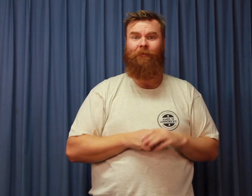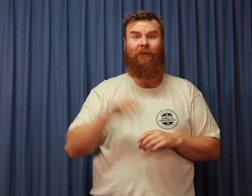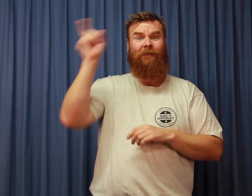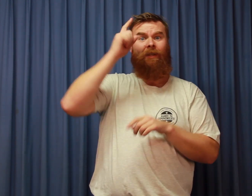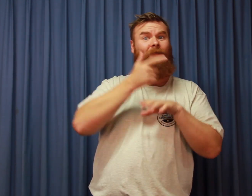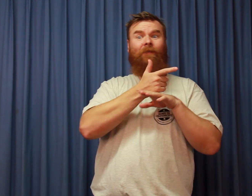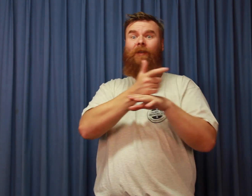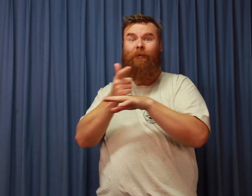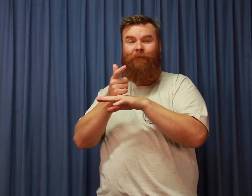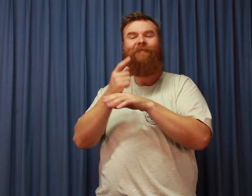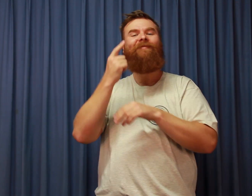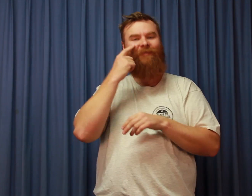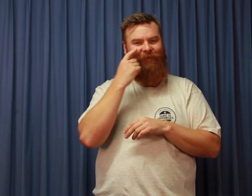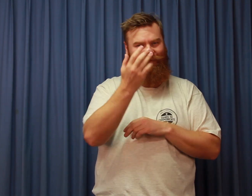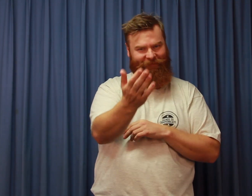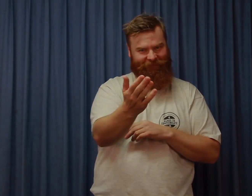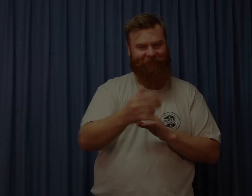Let’s take a look at what we filmed today.